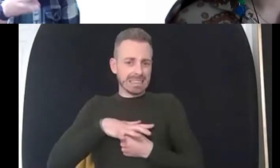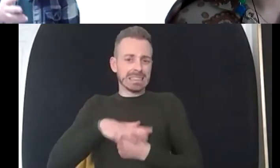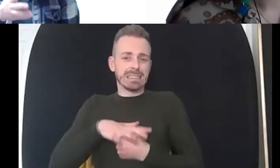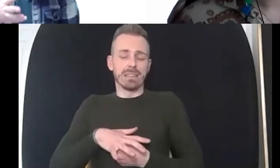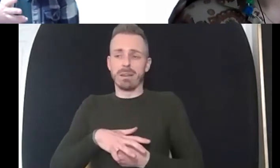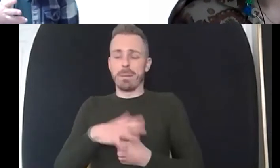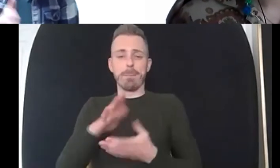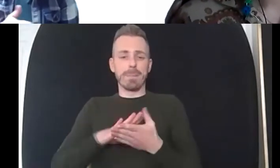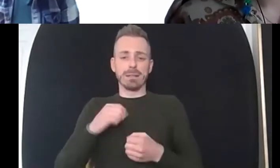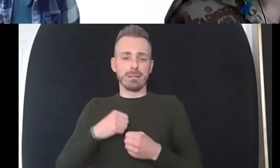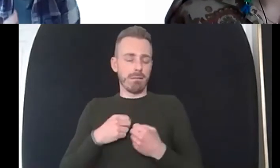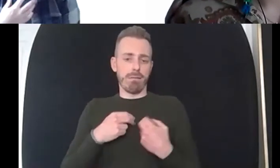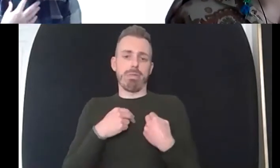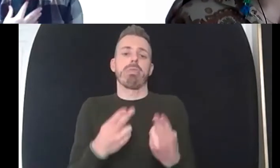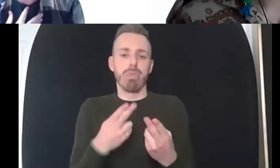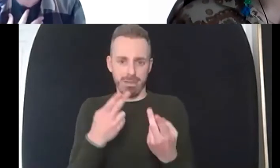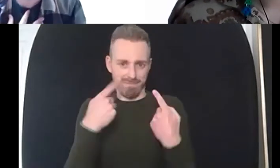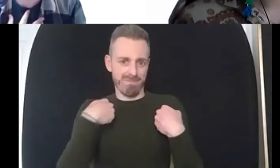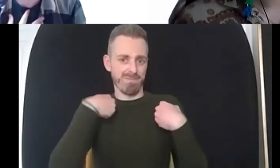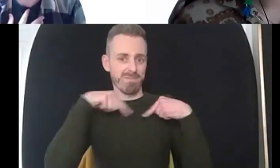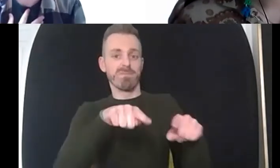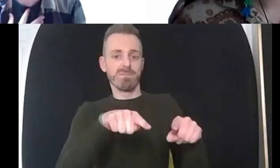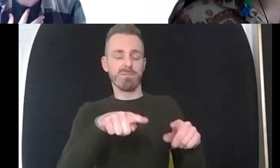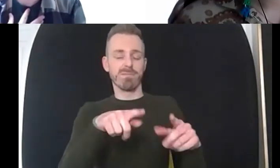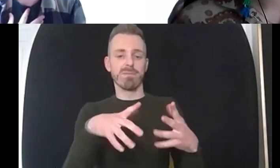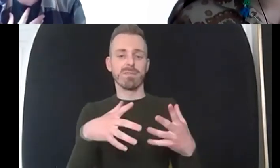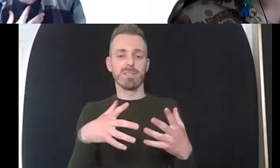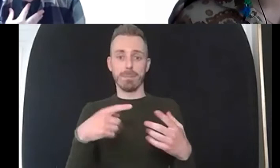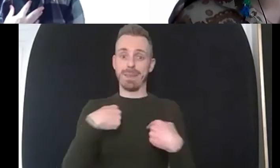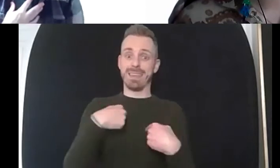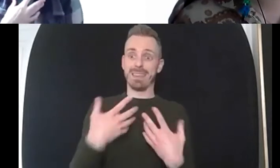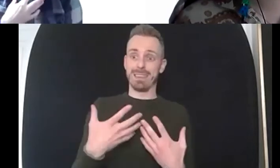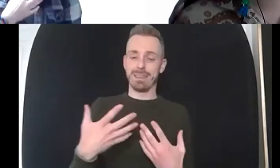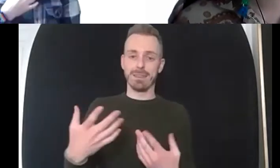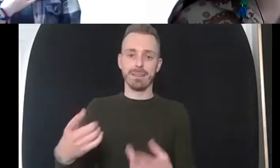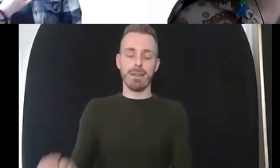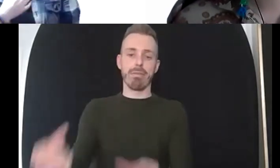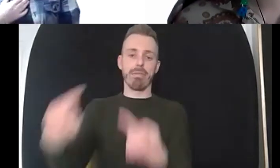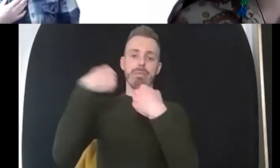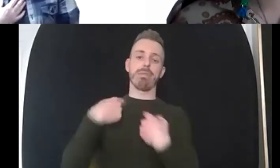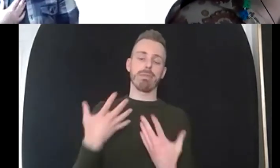formulating so when i formulate it that way it makes me feel actually much better yeah as um as